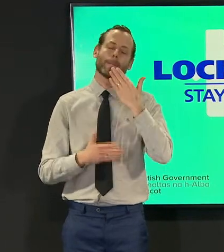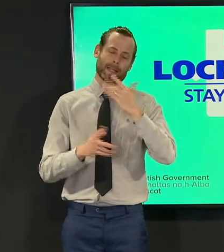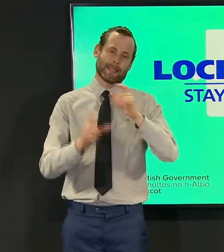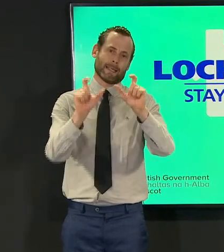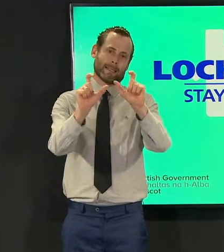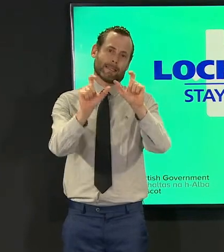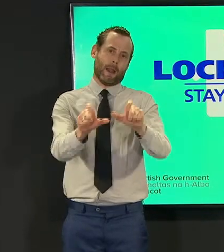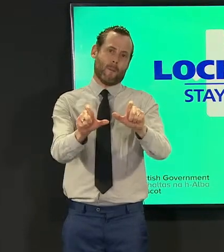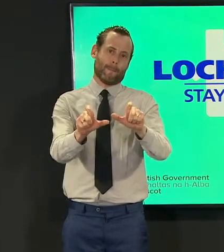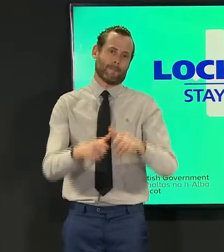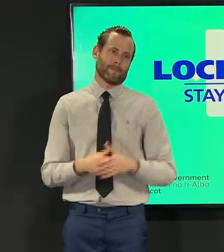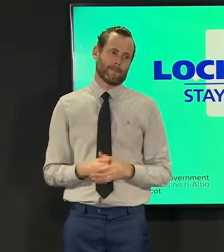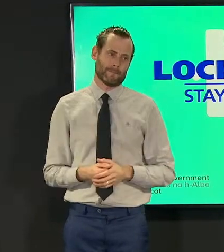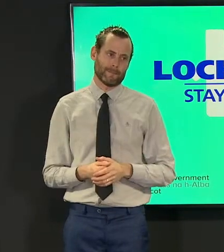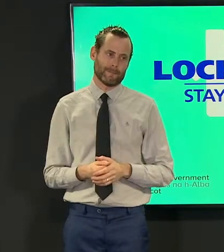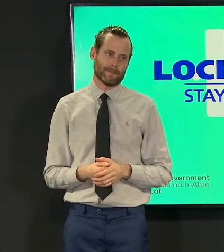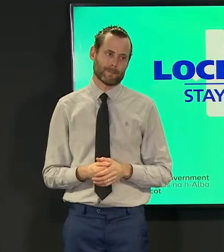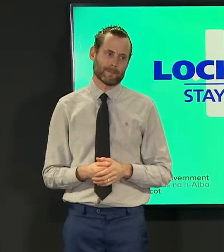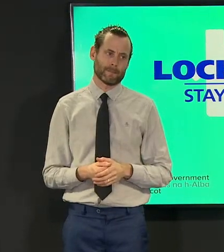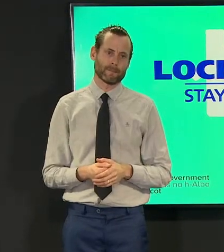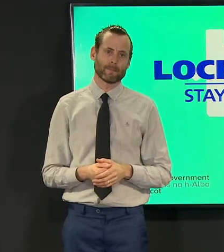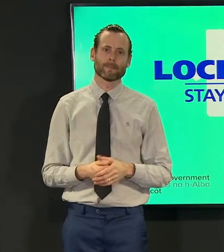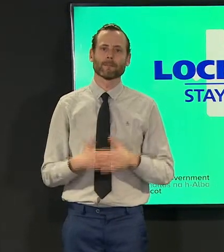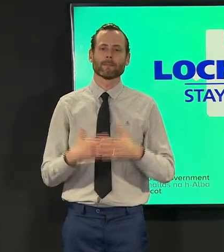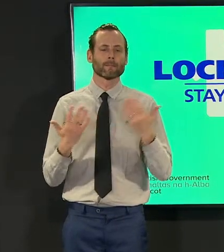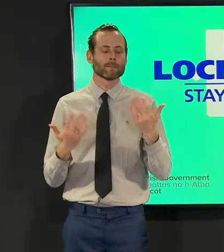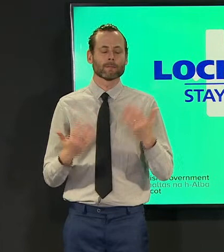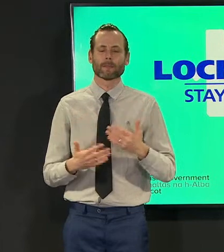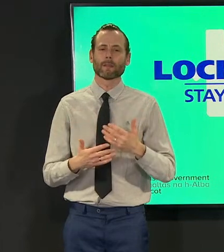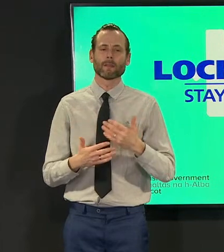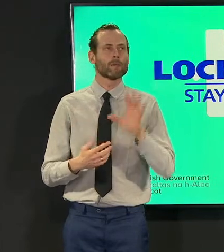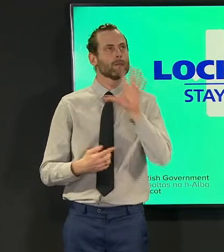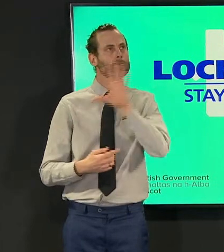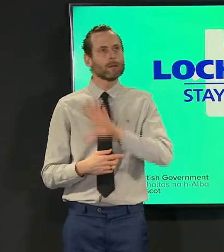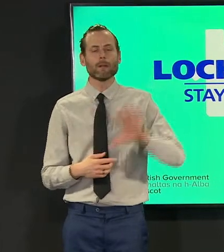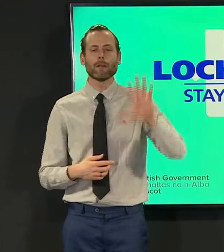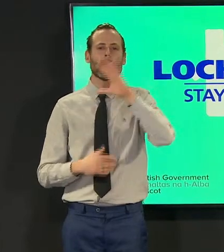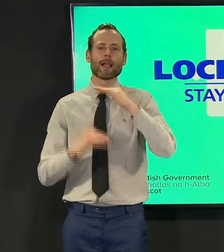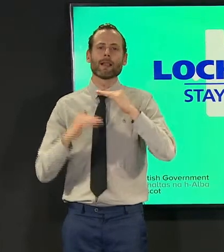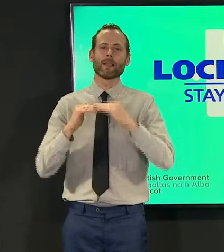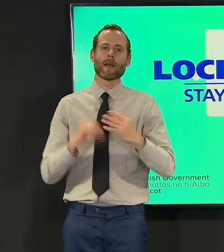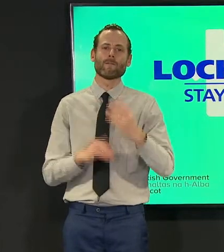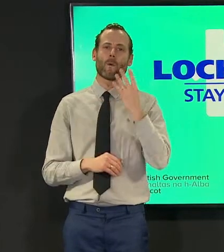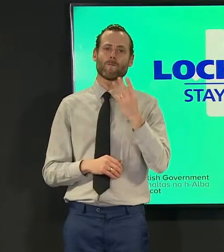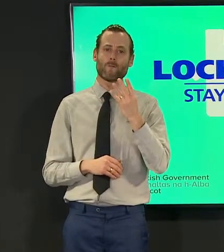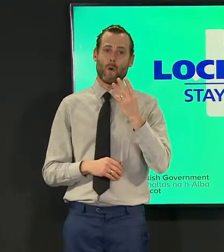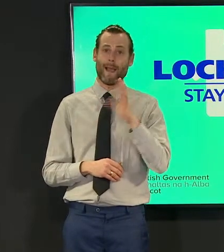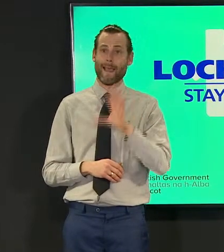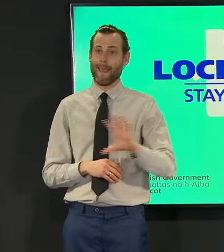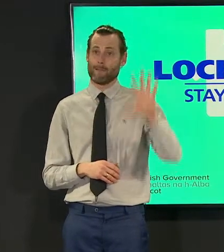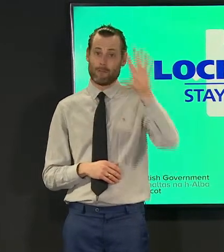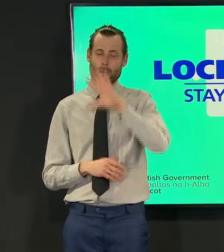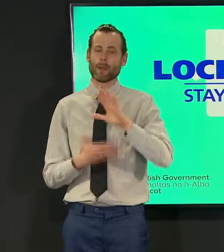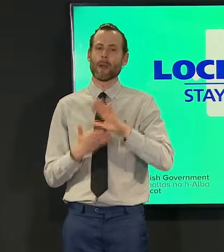stay at home in any level 4 area which of course is all mainland scotland you must